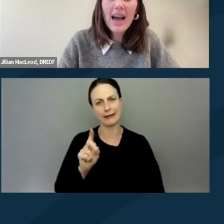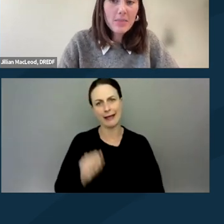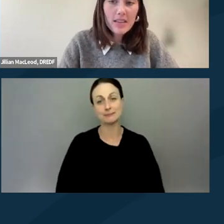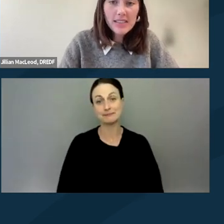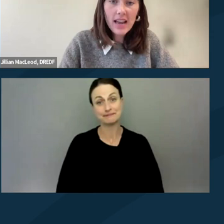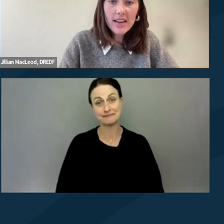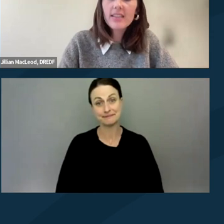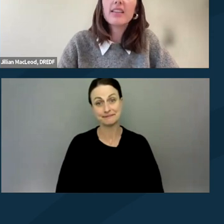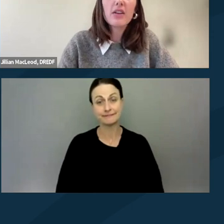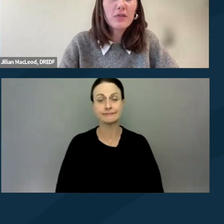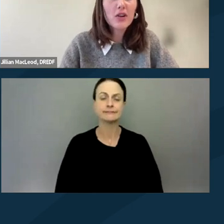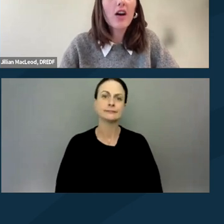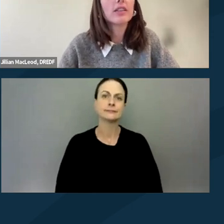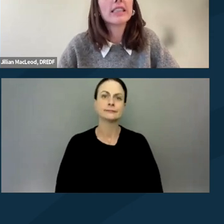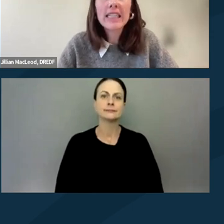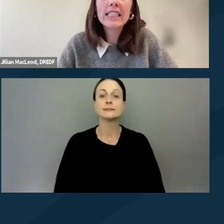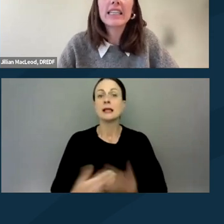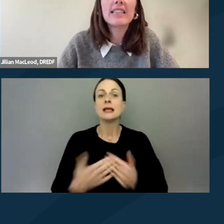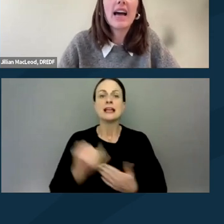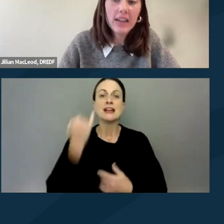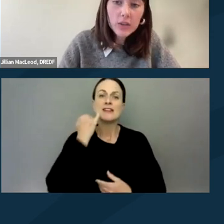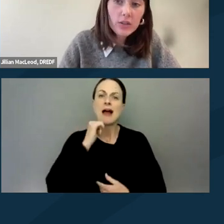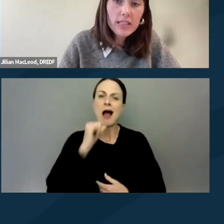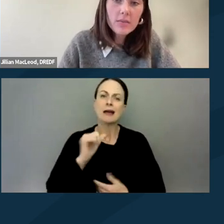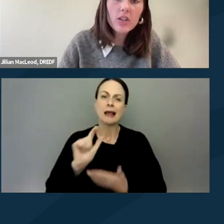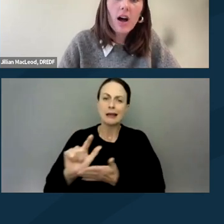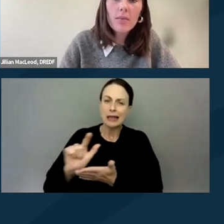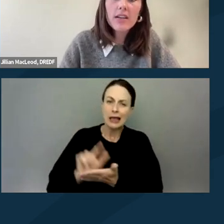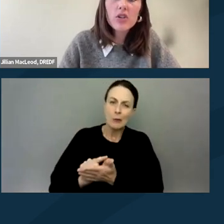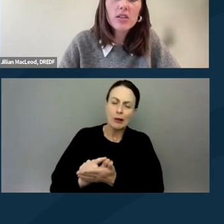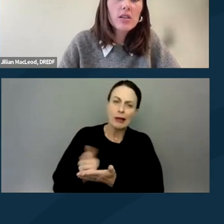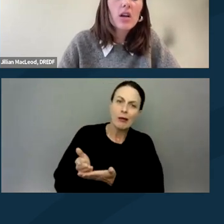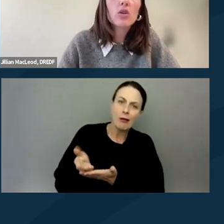That being said, even if you're not legally entitled to reasonable accommodations,